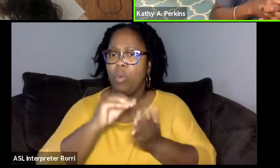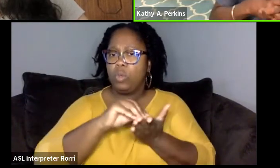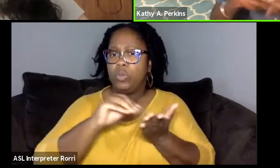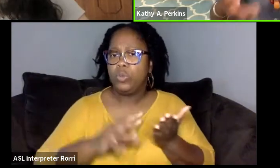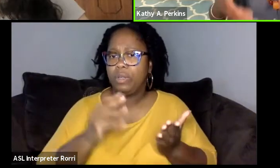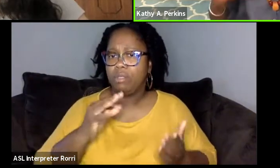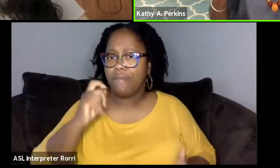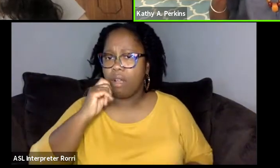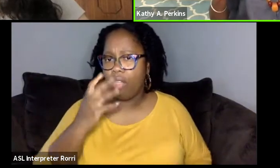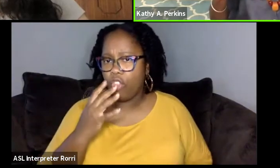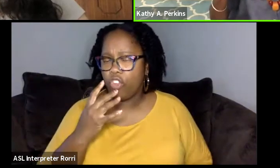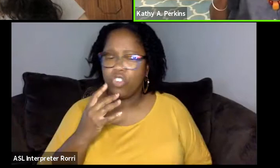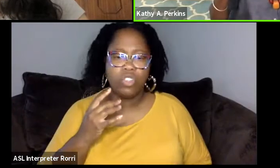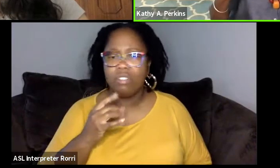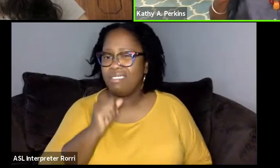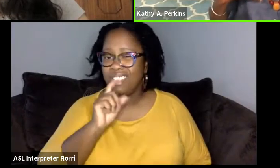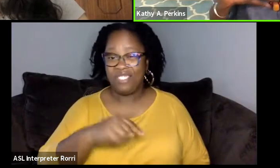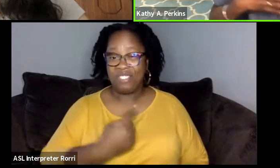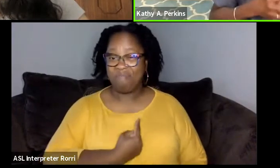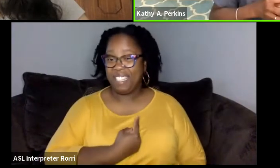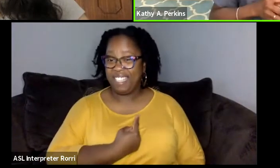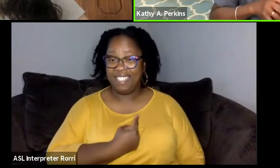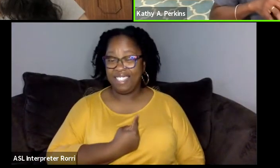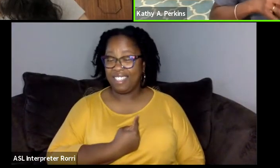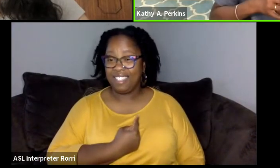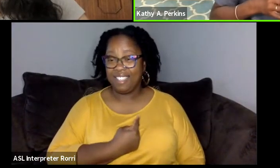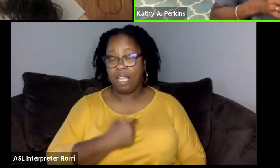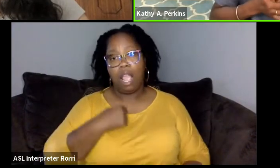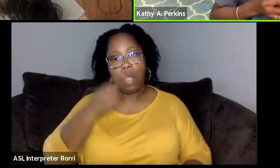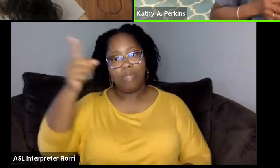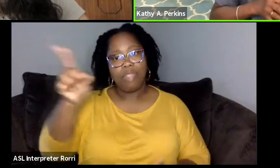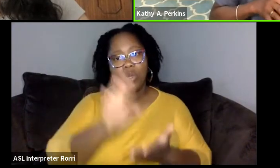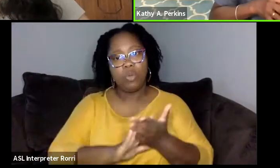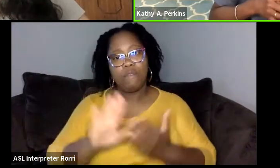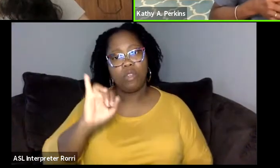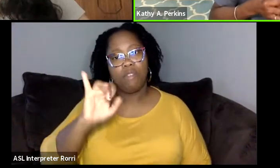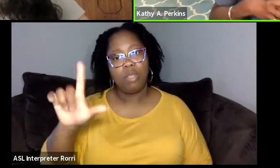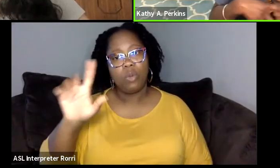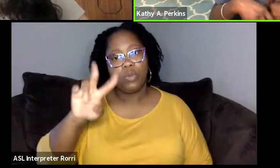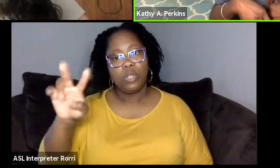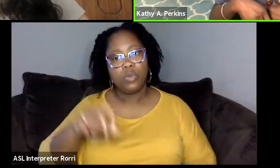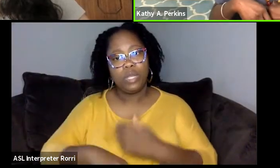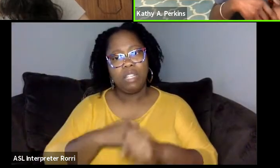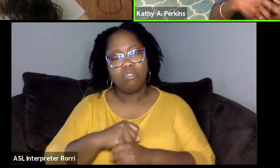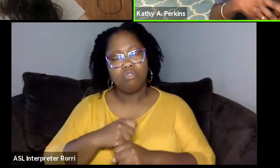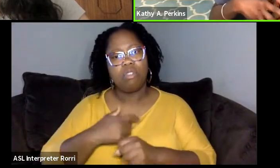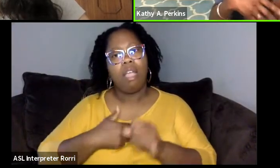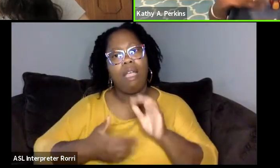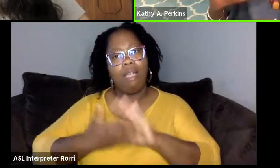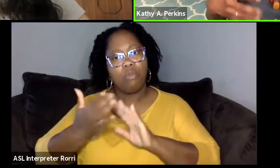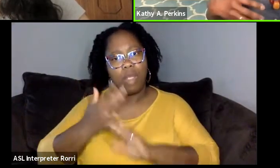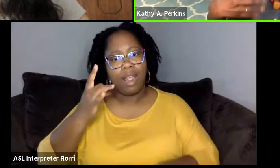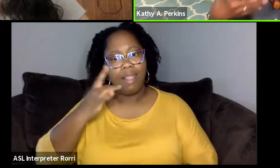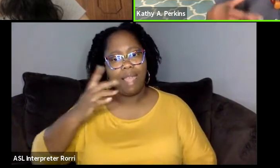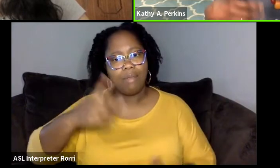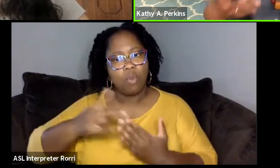So it shouldn't just have to be me, 'cause I was at University of Illinois for 22 years where I ran the lighting program. And so, because I was there,